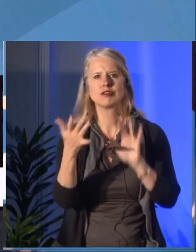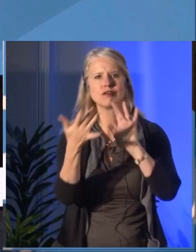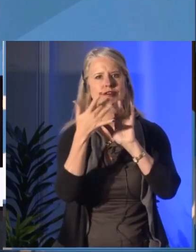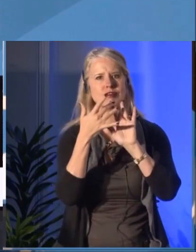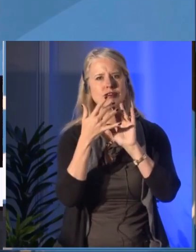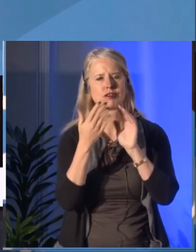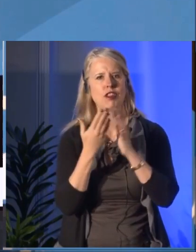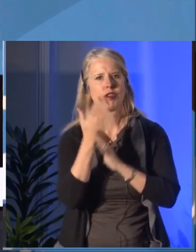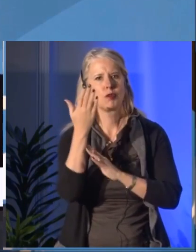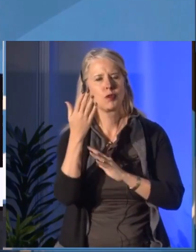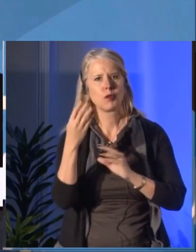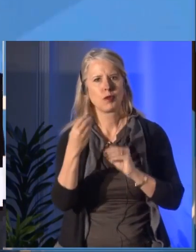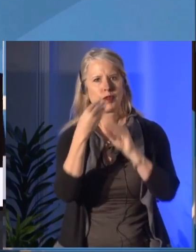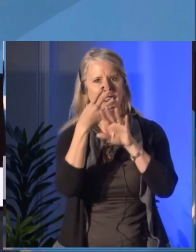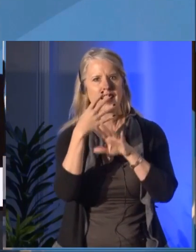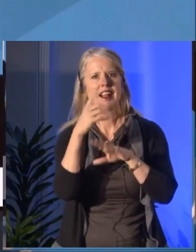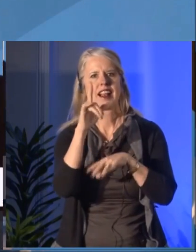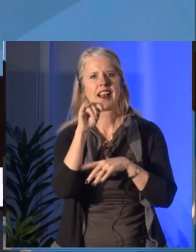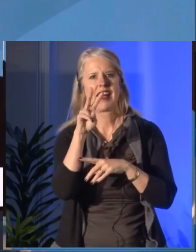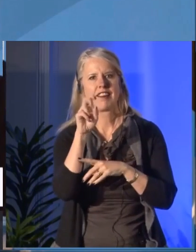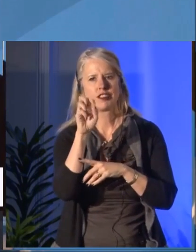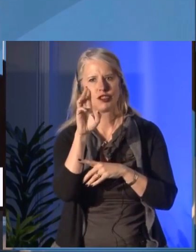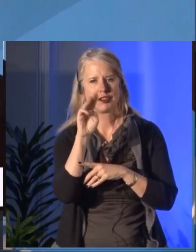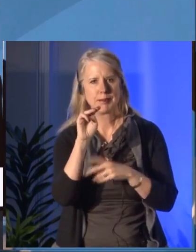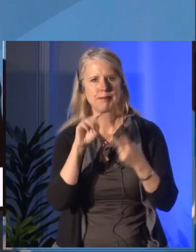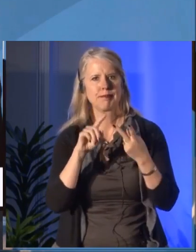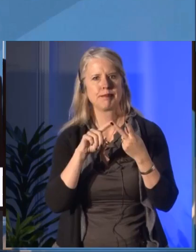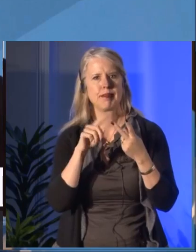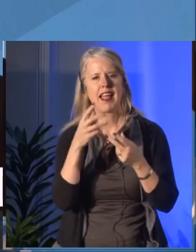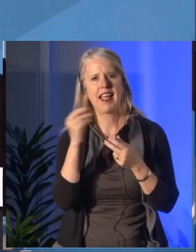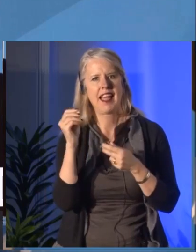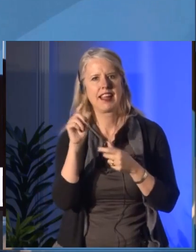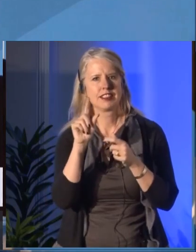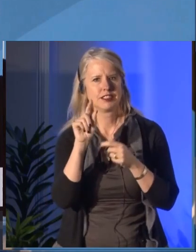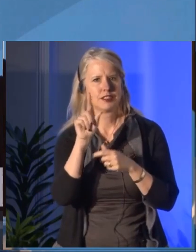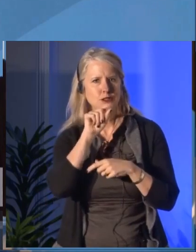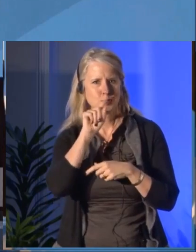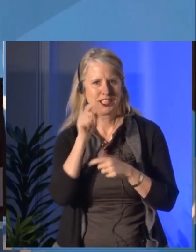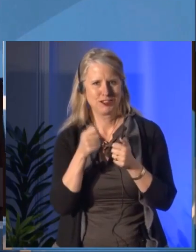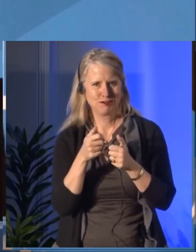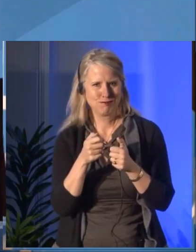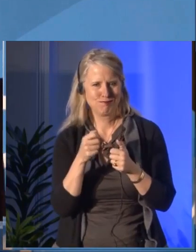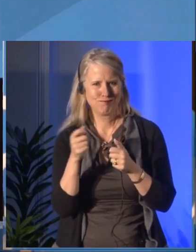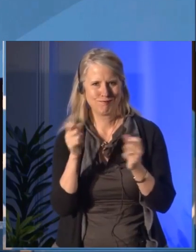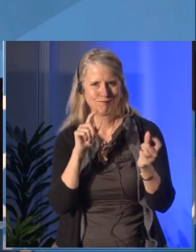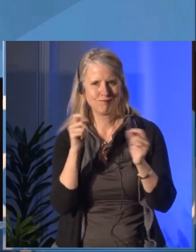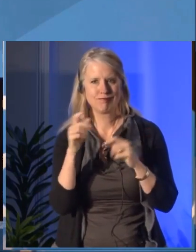[ Foreign Language Being Spoken ] All the presentations will be in both official languages